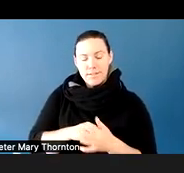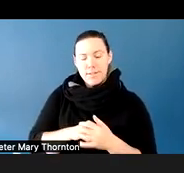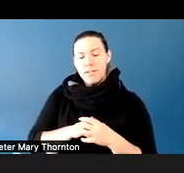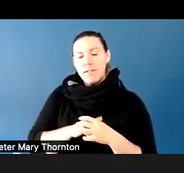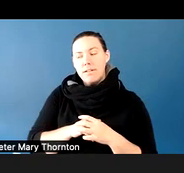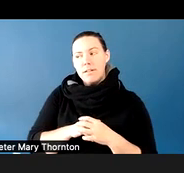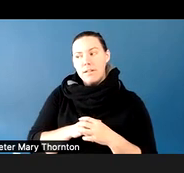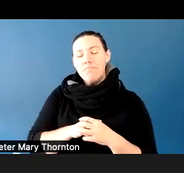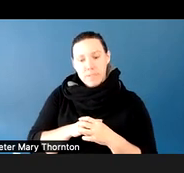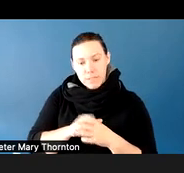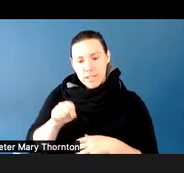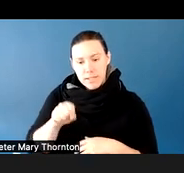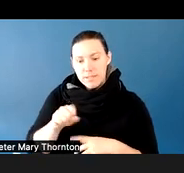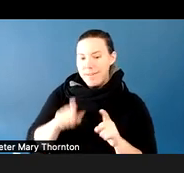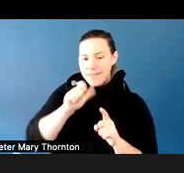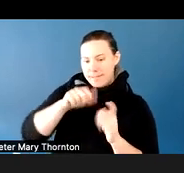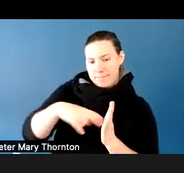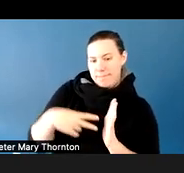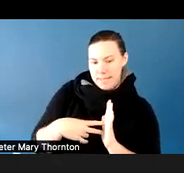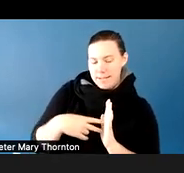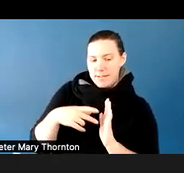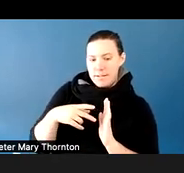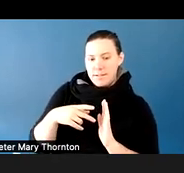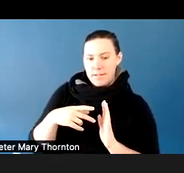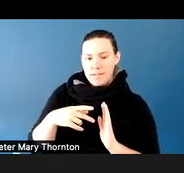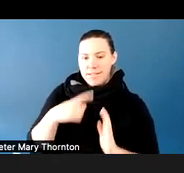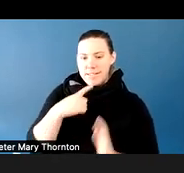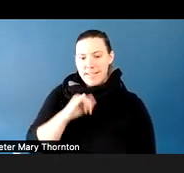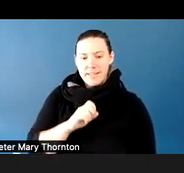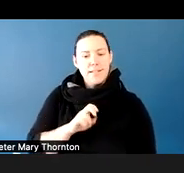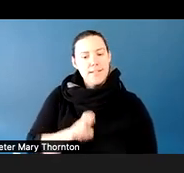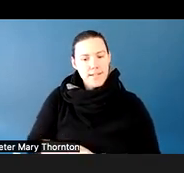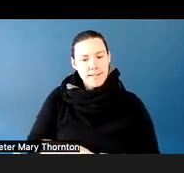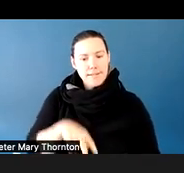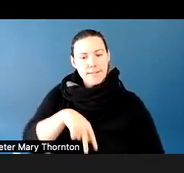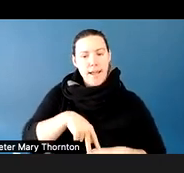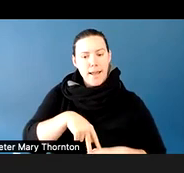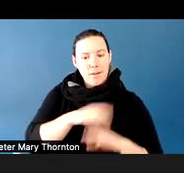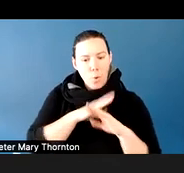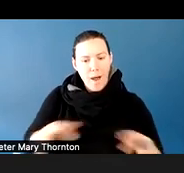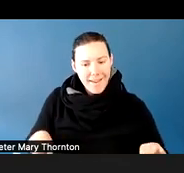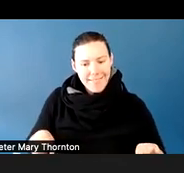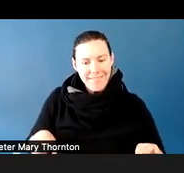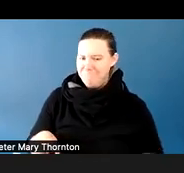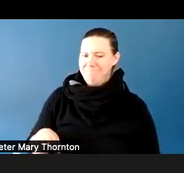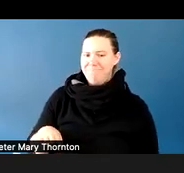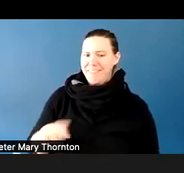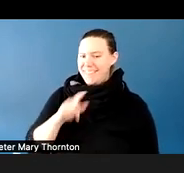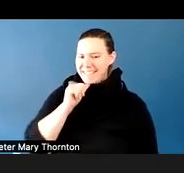But that also doesn't mean we're going to say things like, sit, stand, quiet because that's not preserving somebody's dignity.